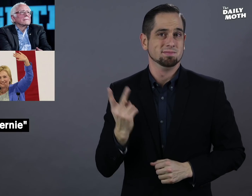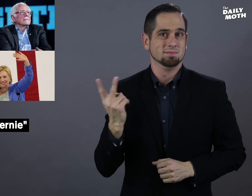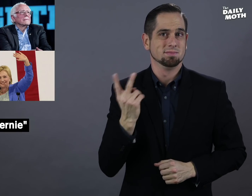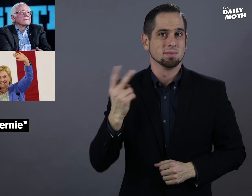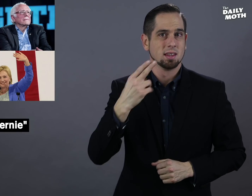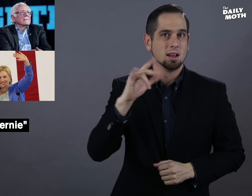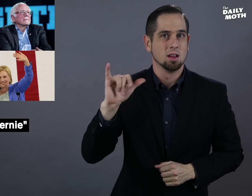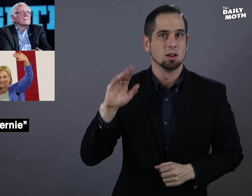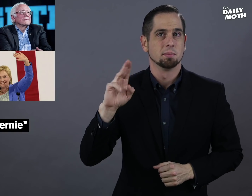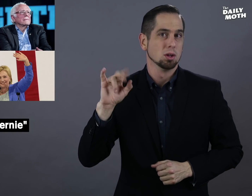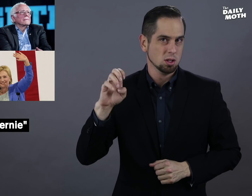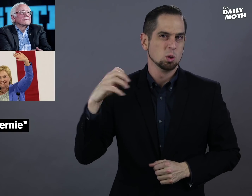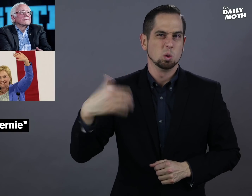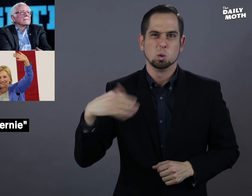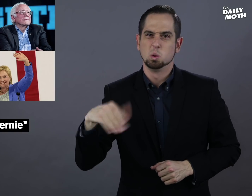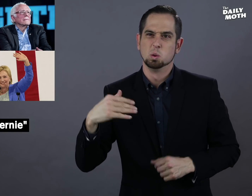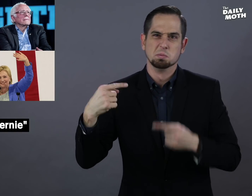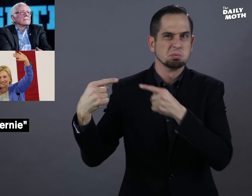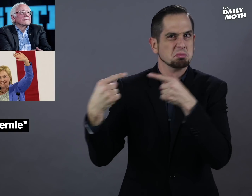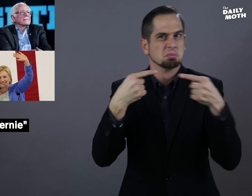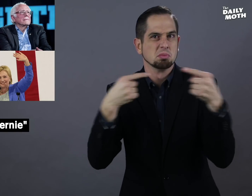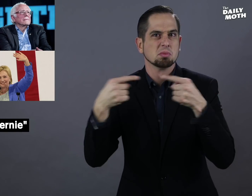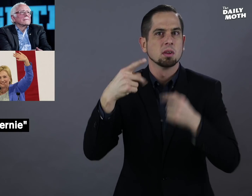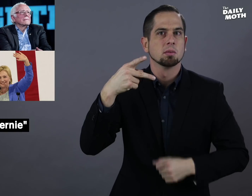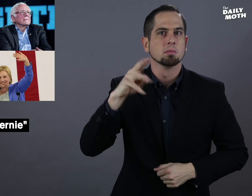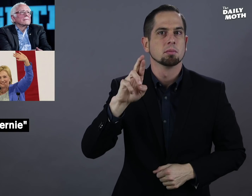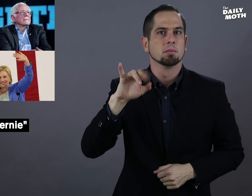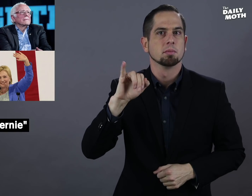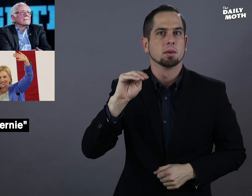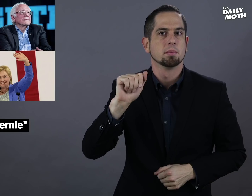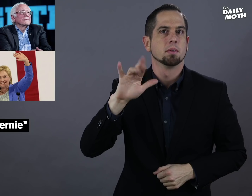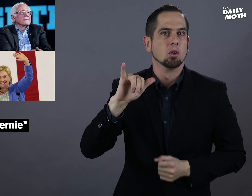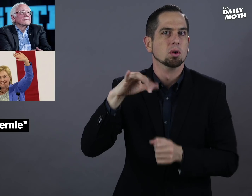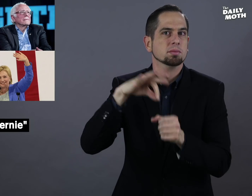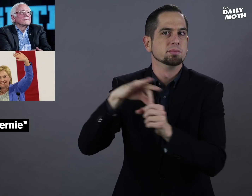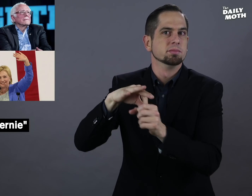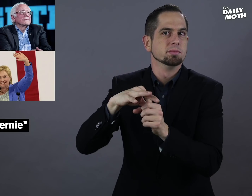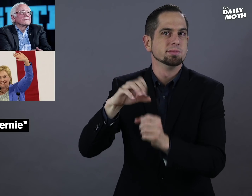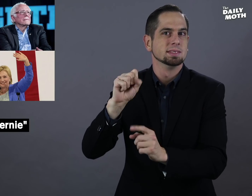The two, Hillary and Bernie, had a bruising primary season